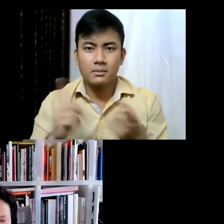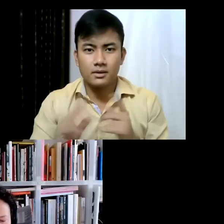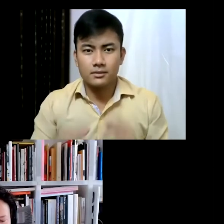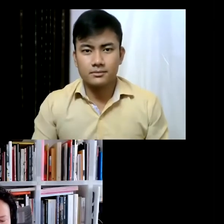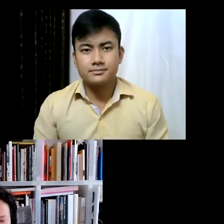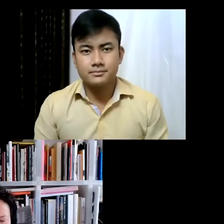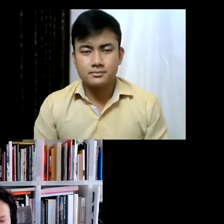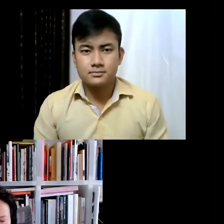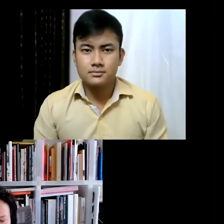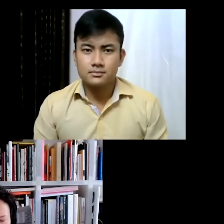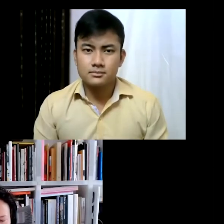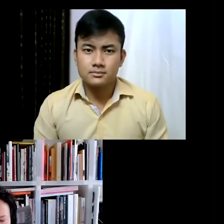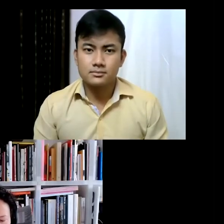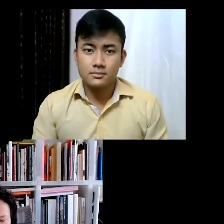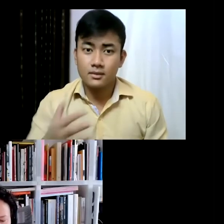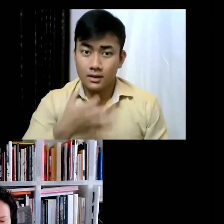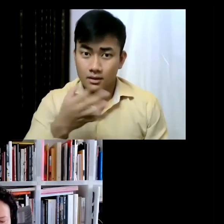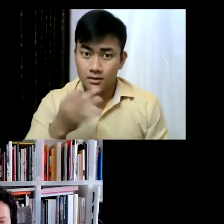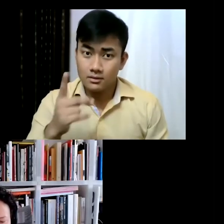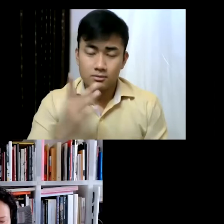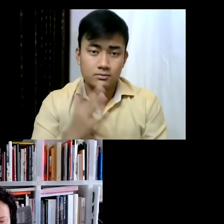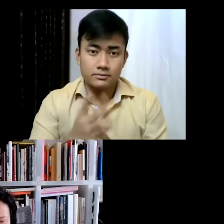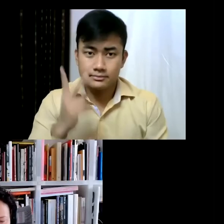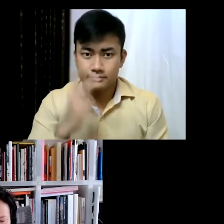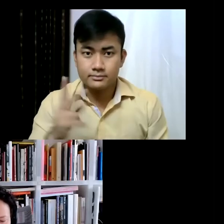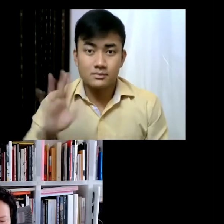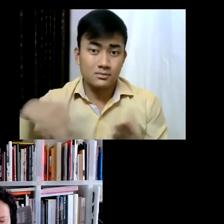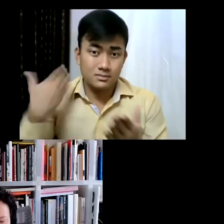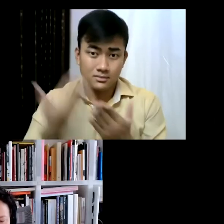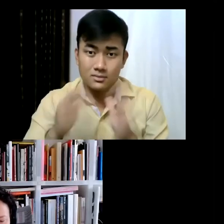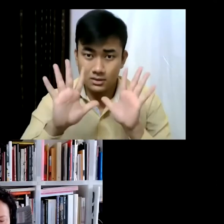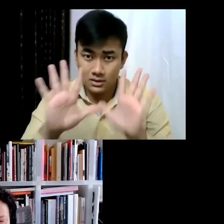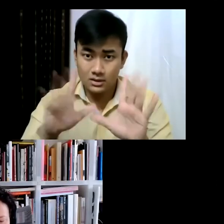Well, you're an Italian who's been working for the last 10 years in... and you've studied in